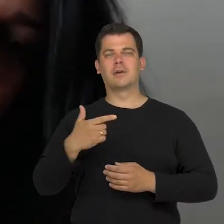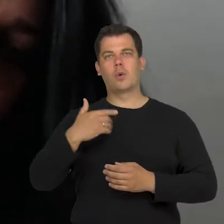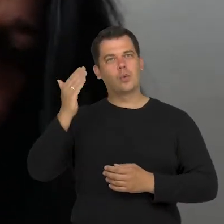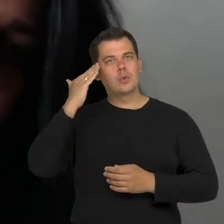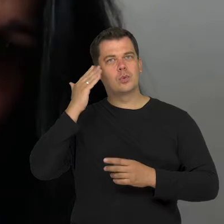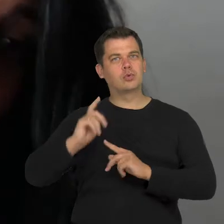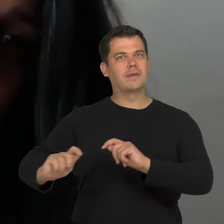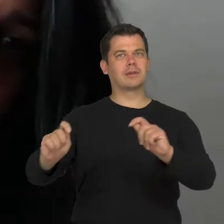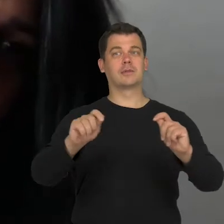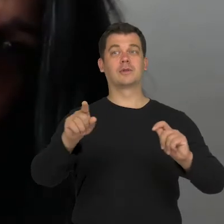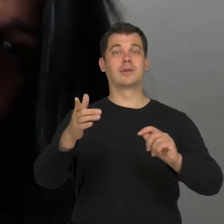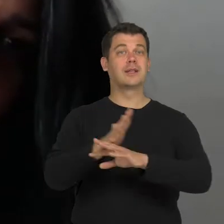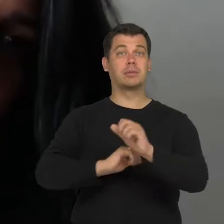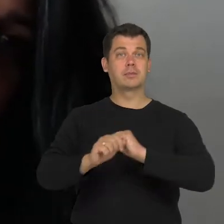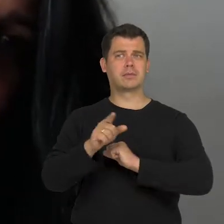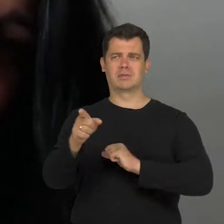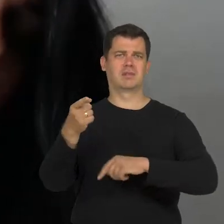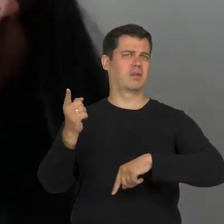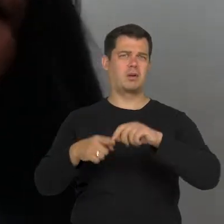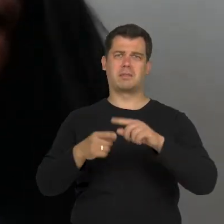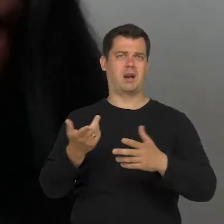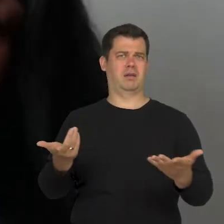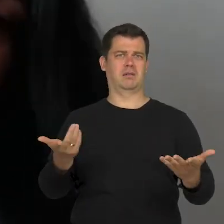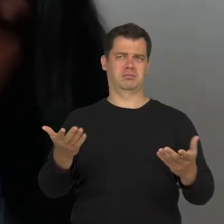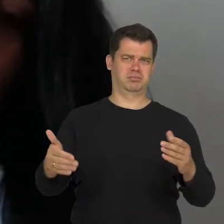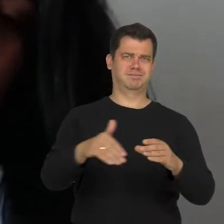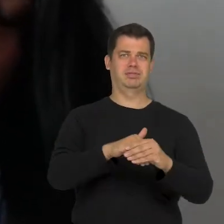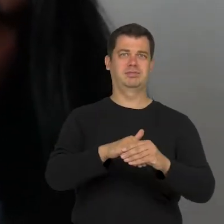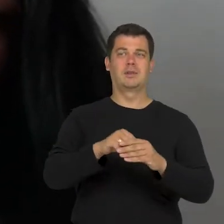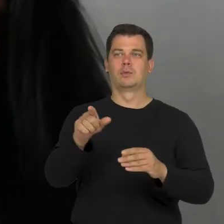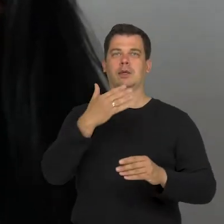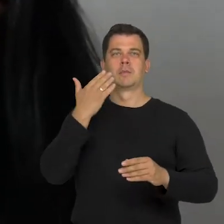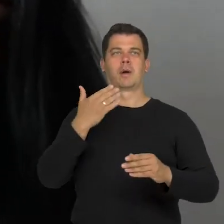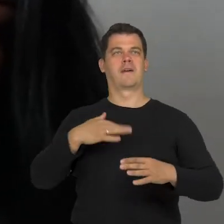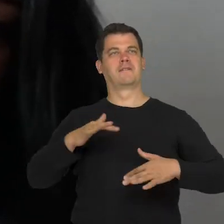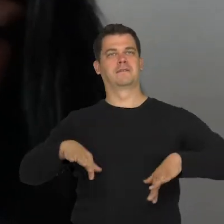that disability is a social category. So it's a formula imposed by the society.